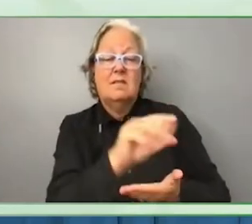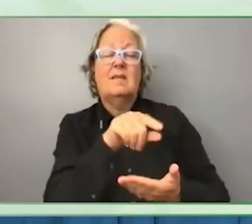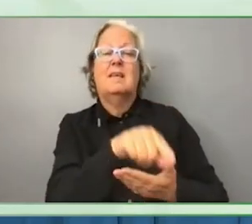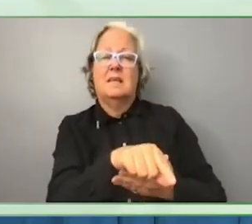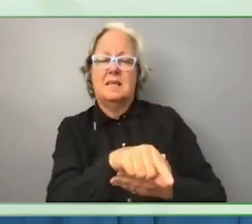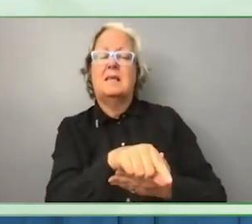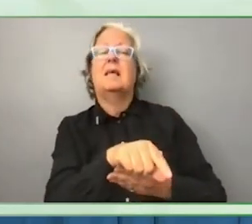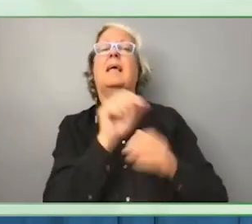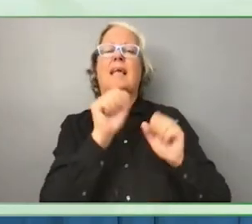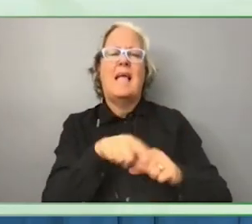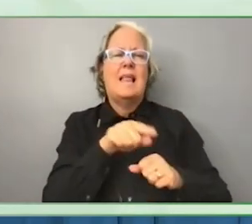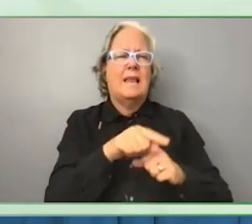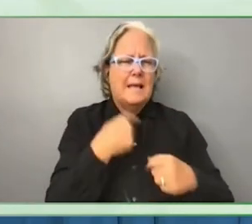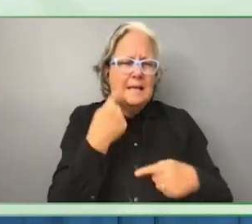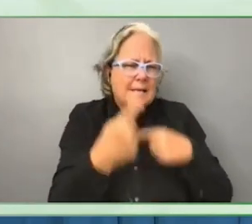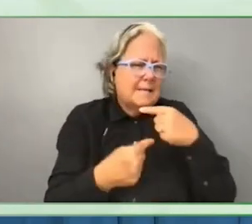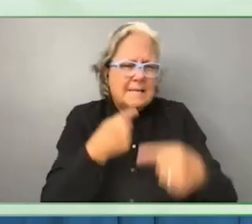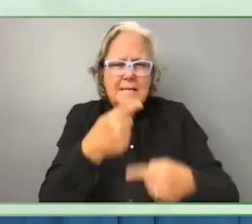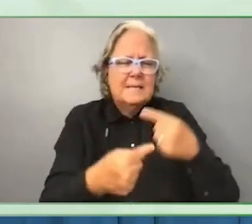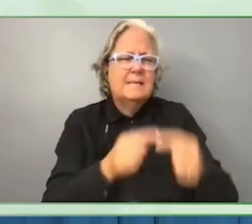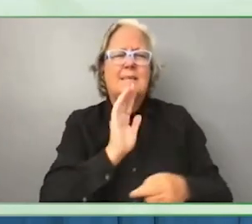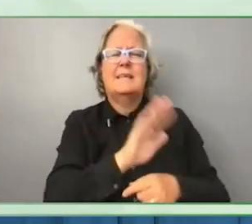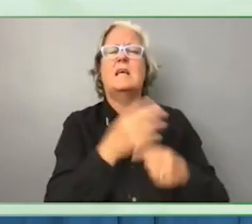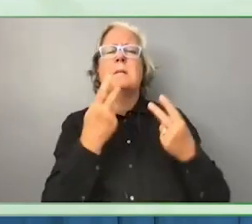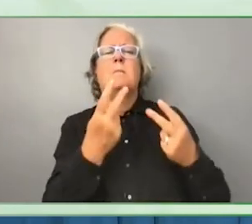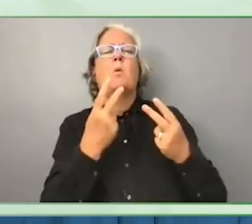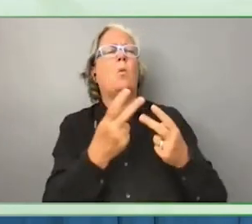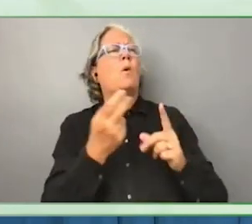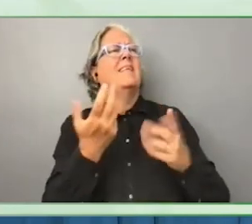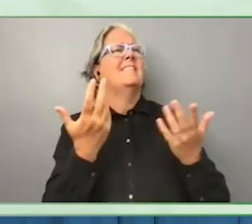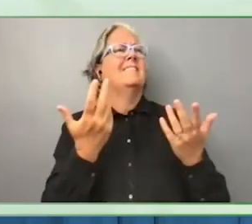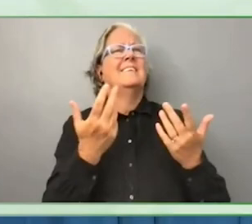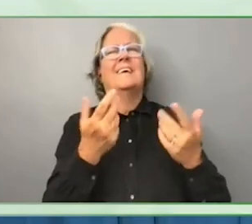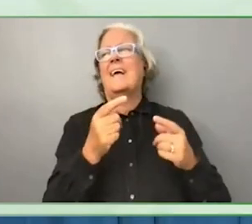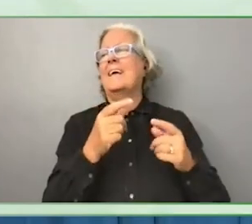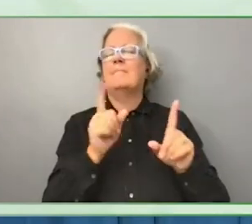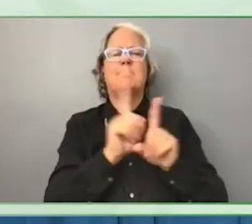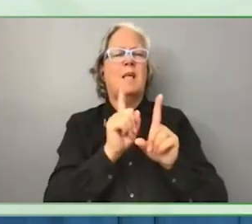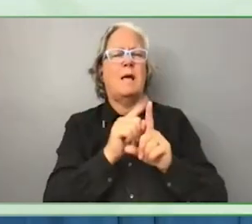challenges today while remaining independent and also having a longer term view.